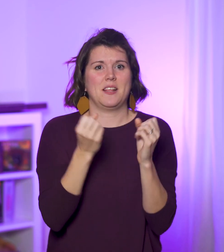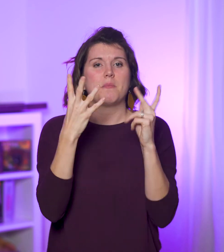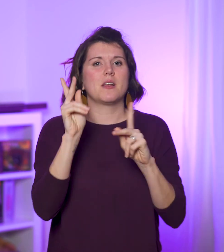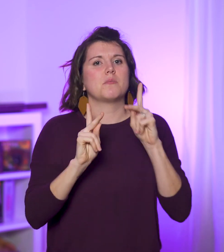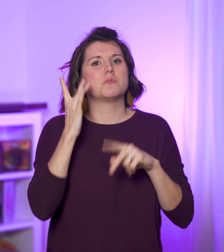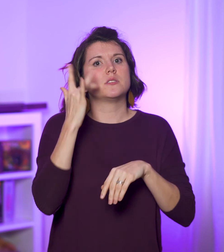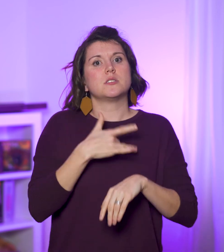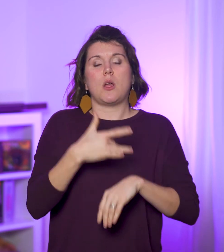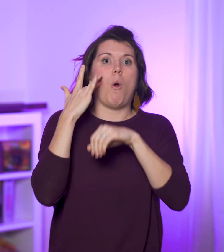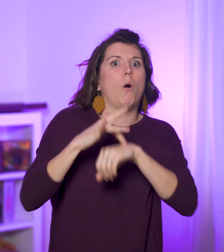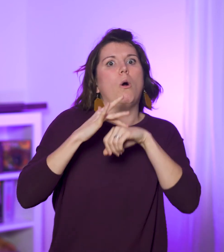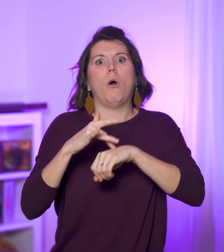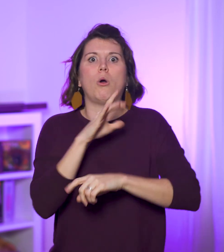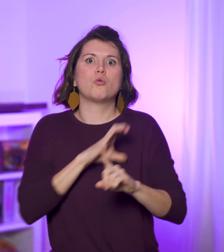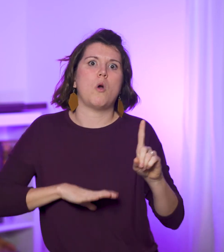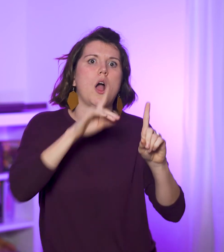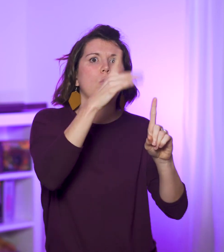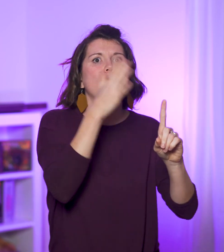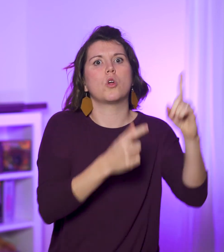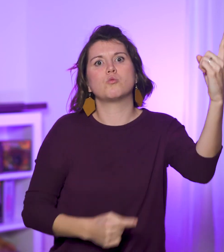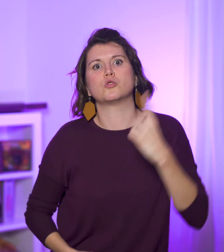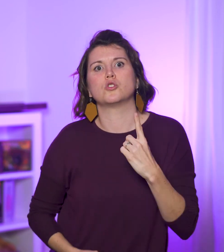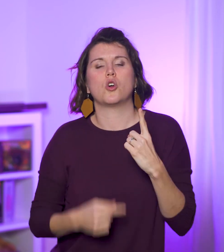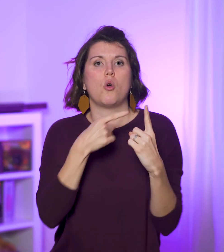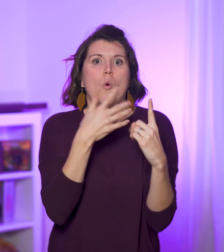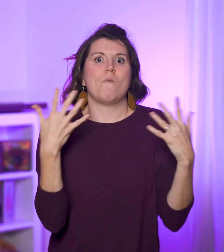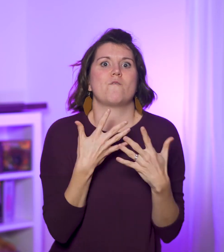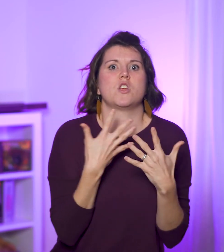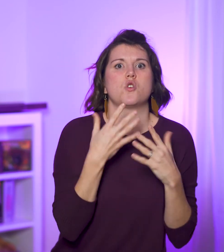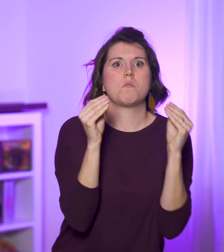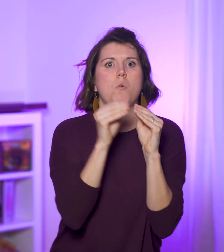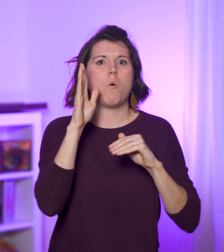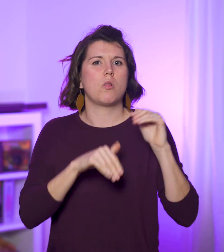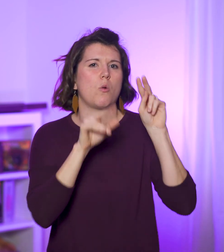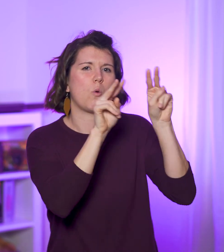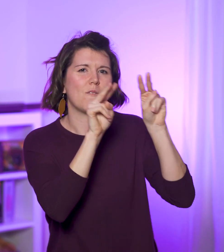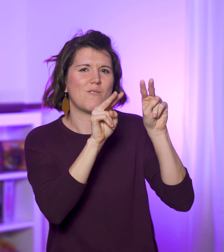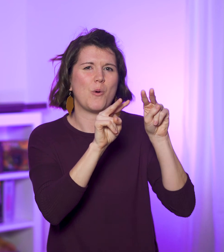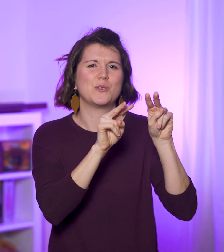Many people who talk about Christ’s return end up fearing it more than looking forward to it,